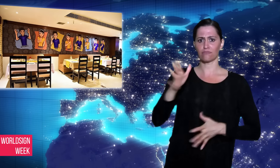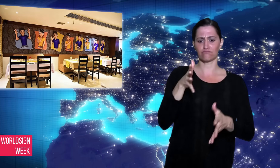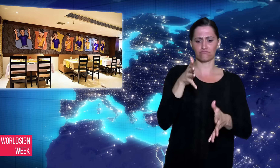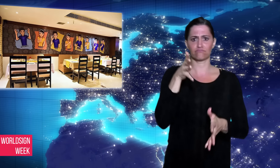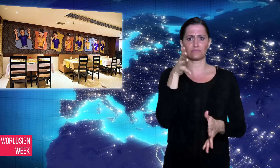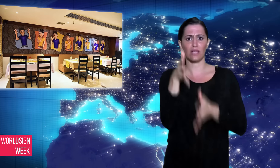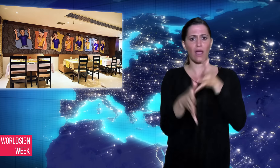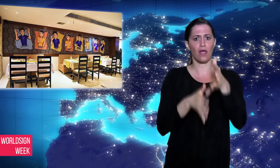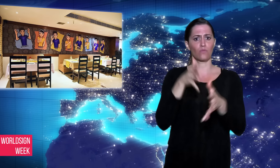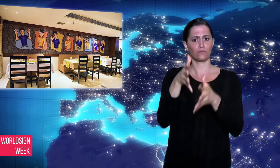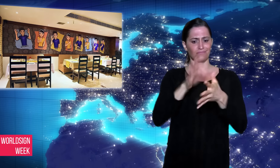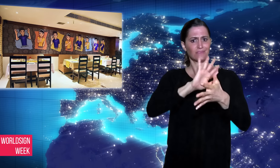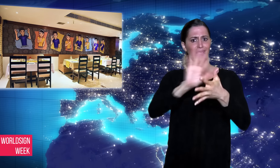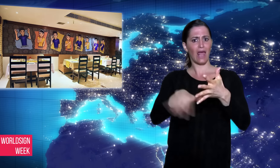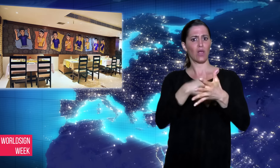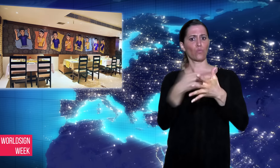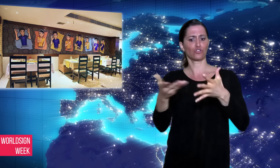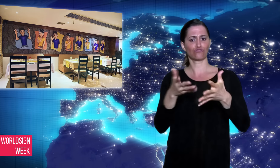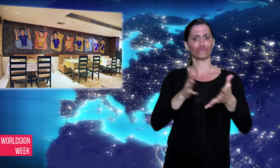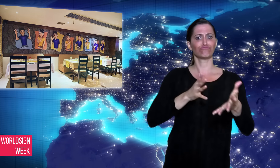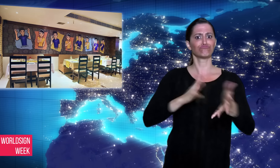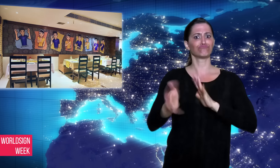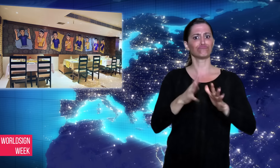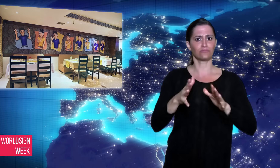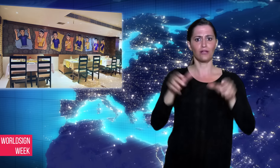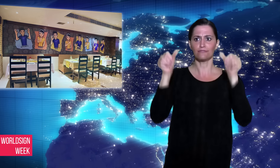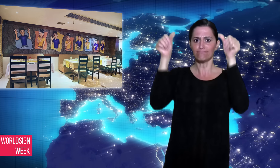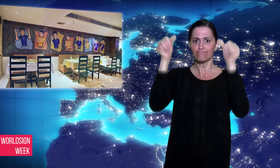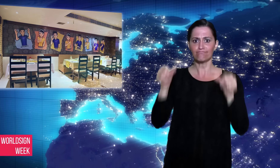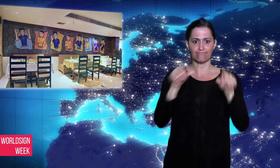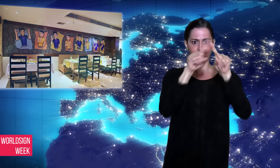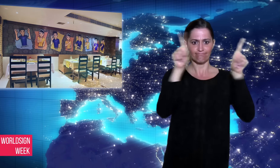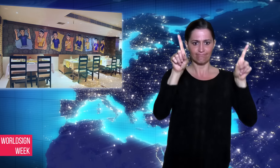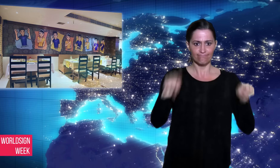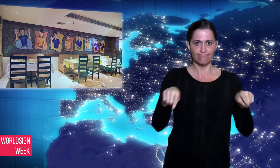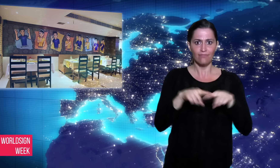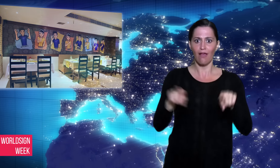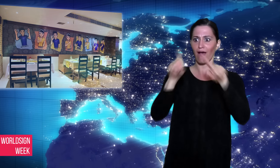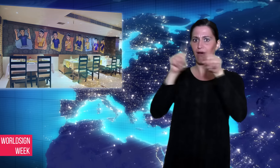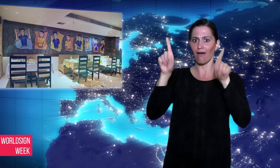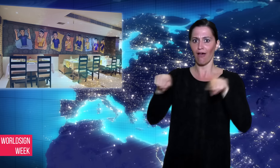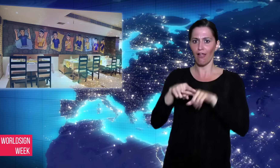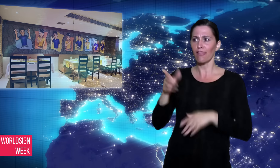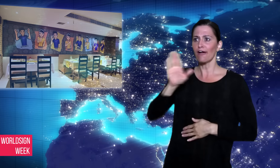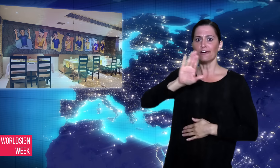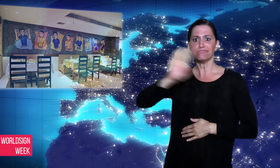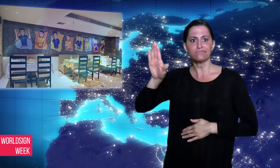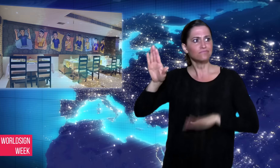gestures such as “thank you” and